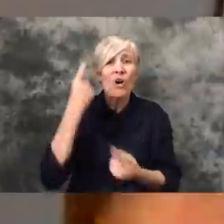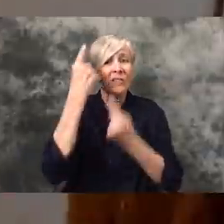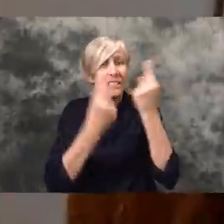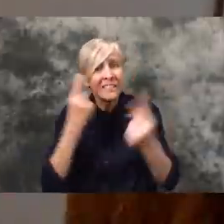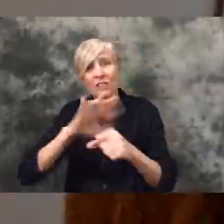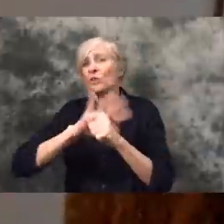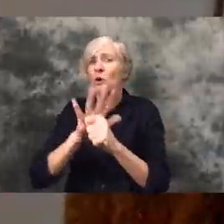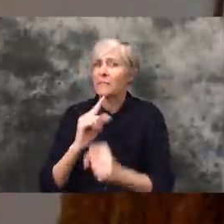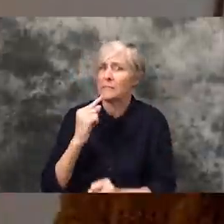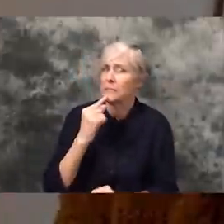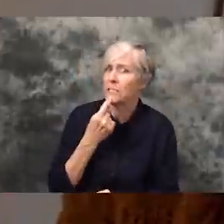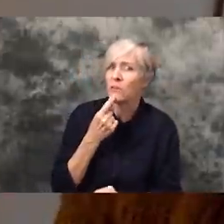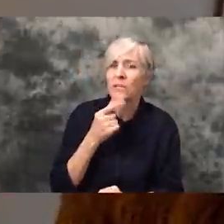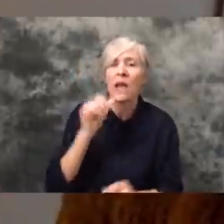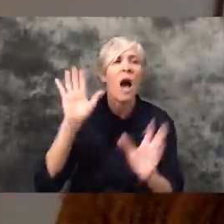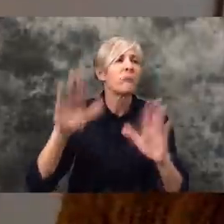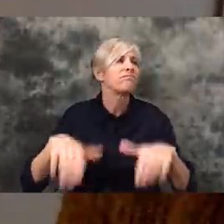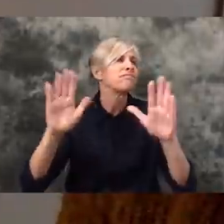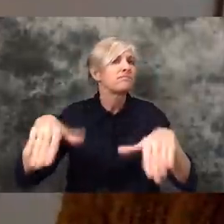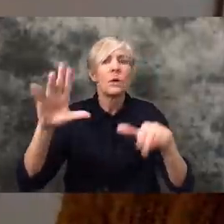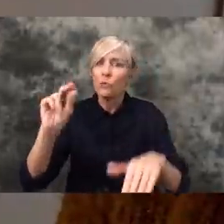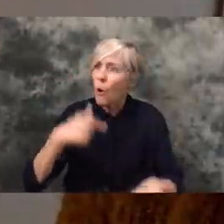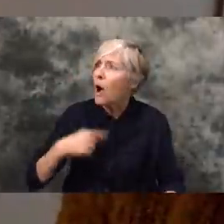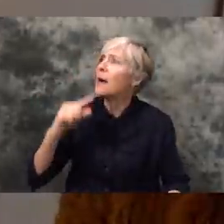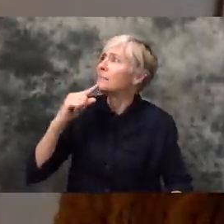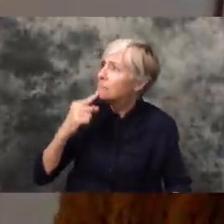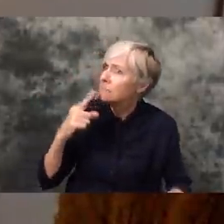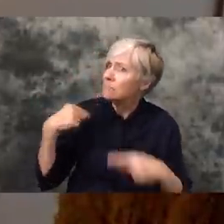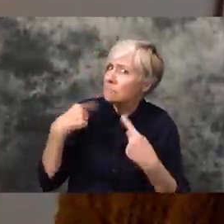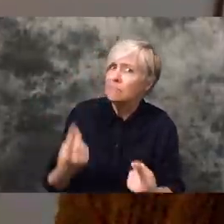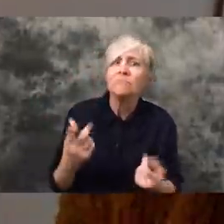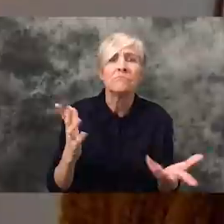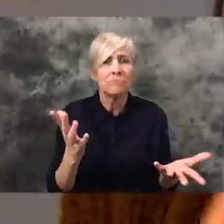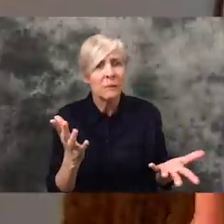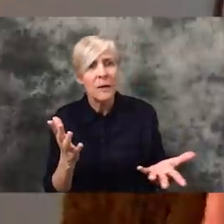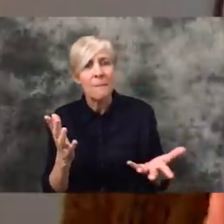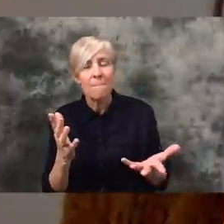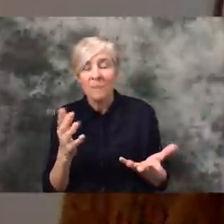something that seemed so far away. But definitely waking up to the news that